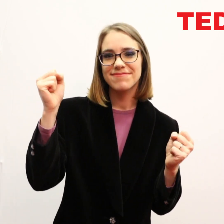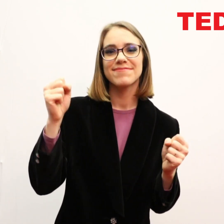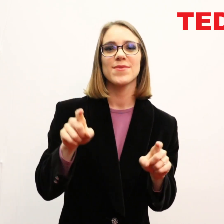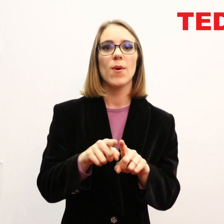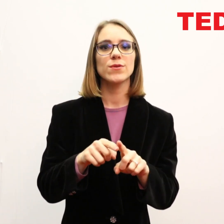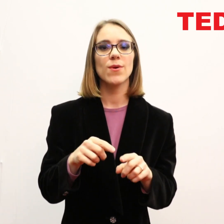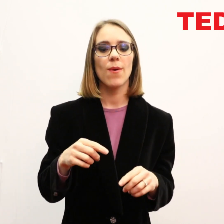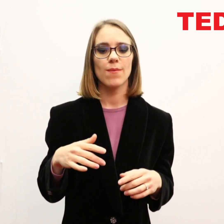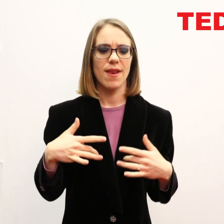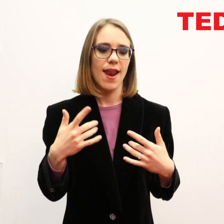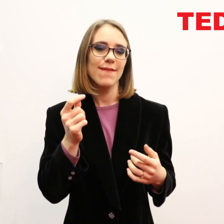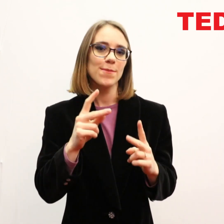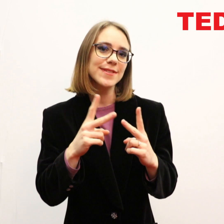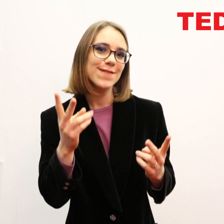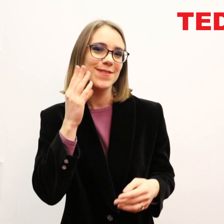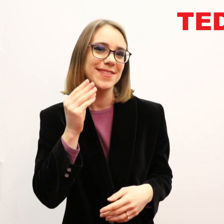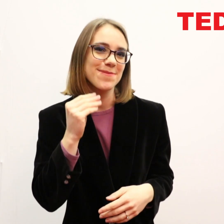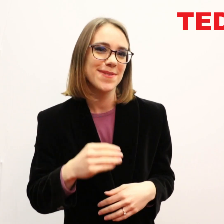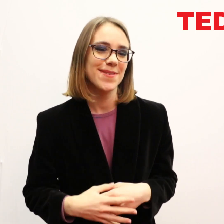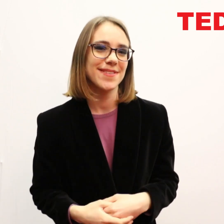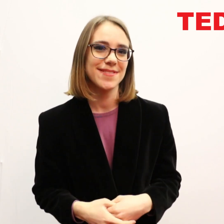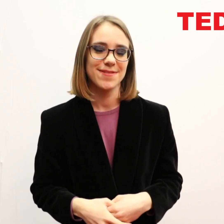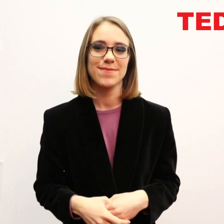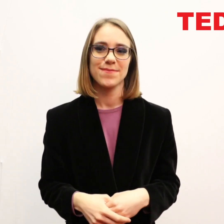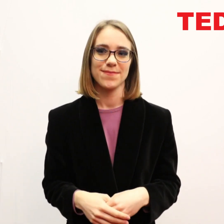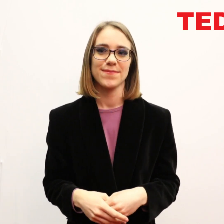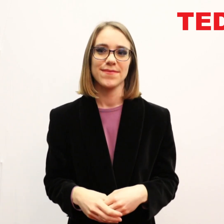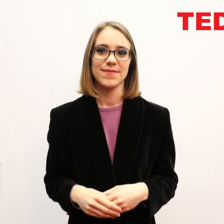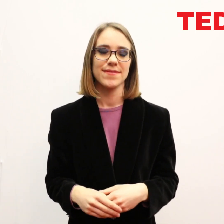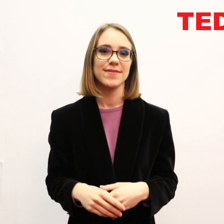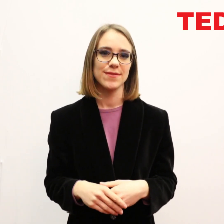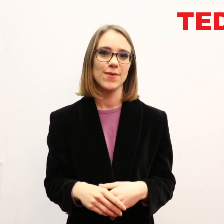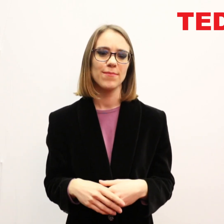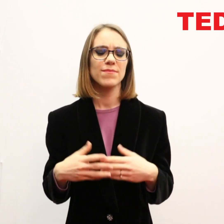I just speak a visual language and experience life a little differently from those who can hear.